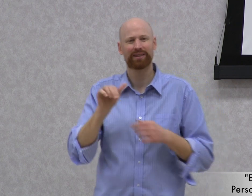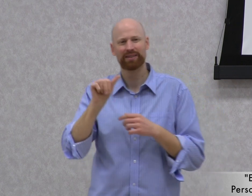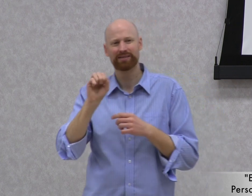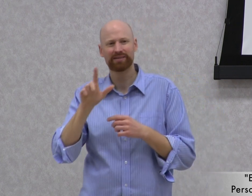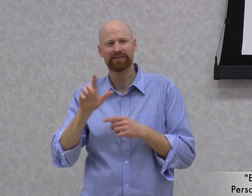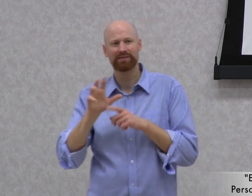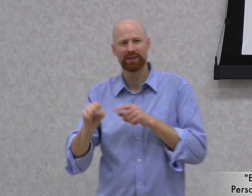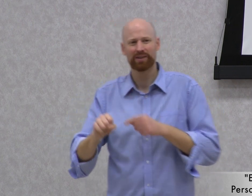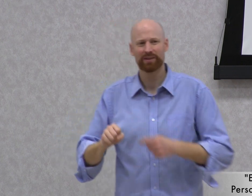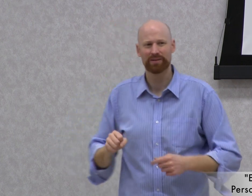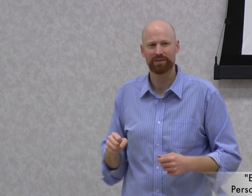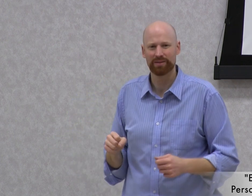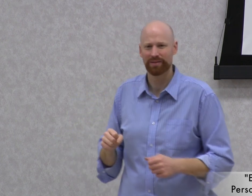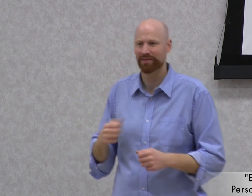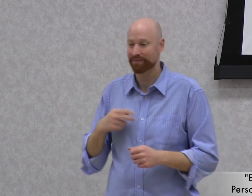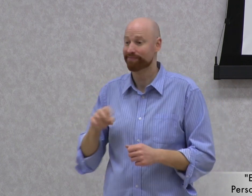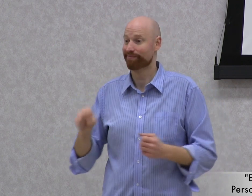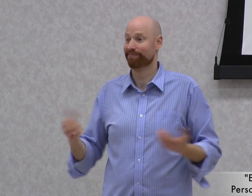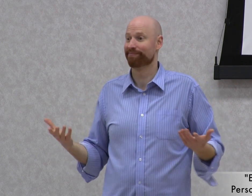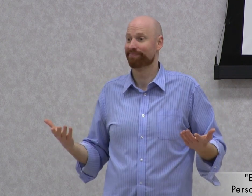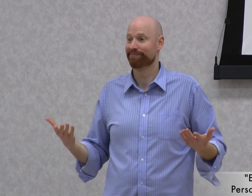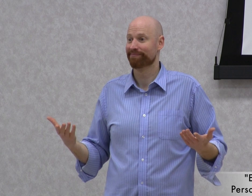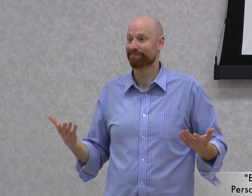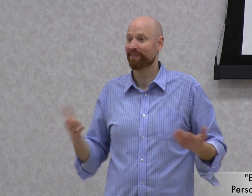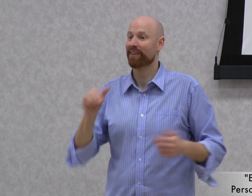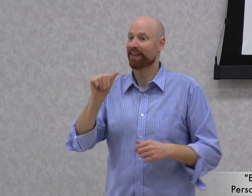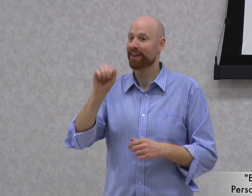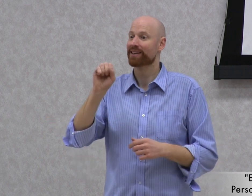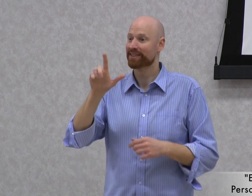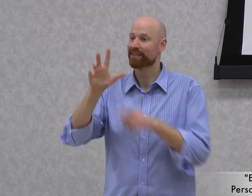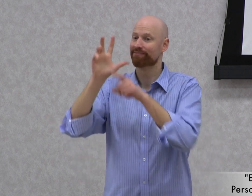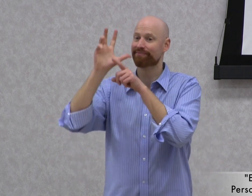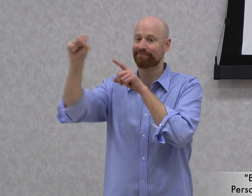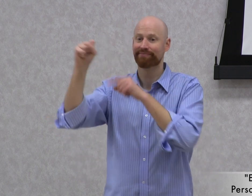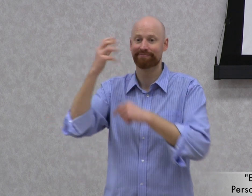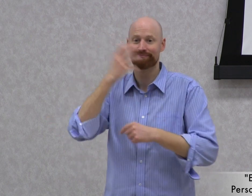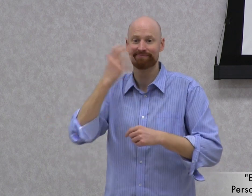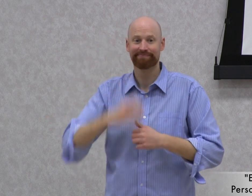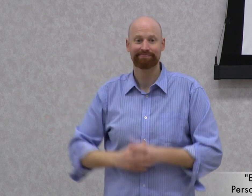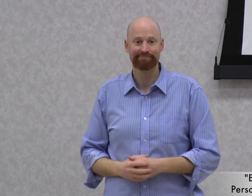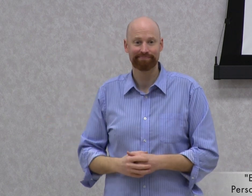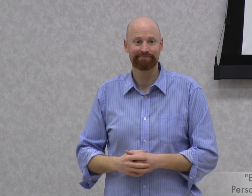concluded, "ASL is awesome." Indeed ASL is awesome!